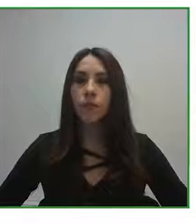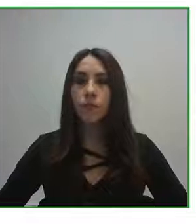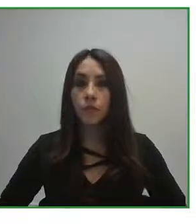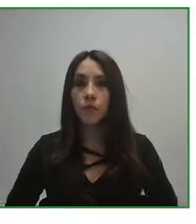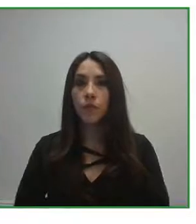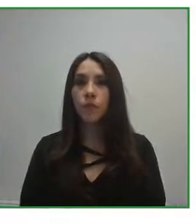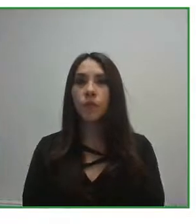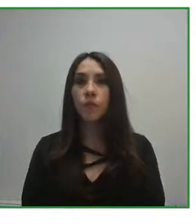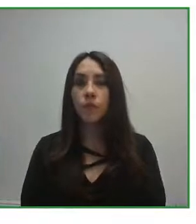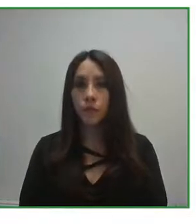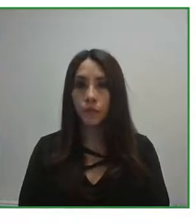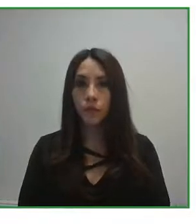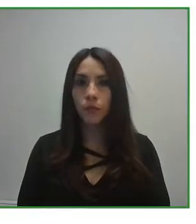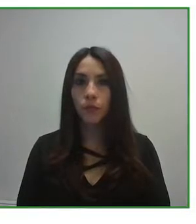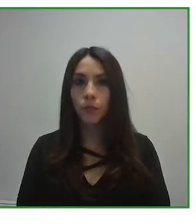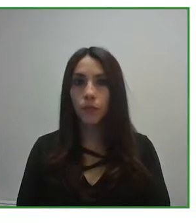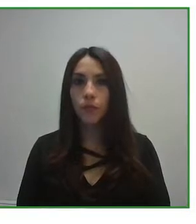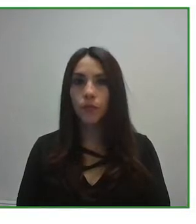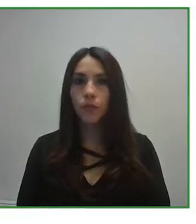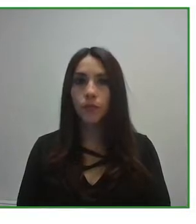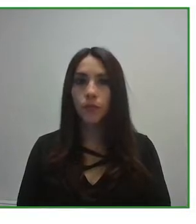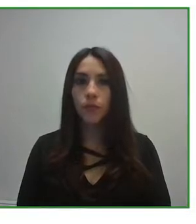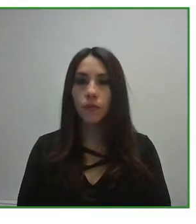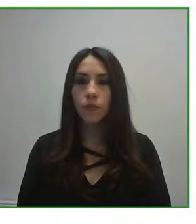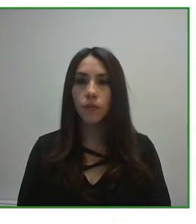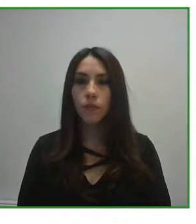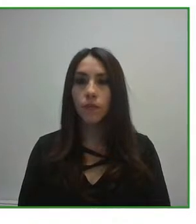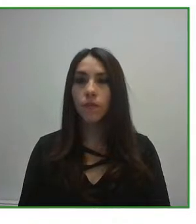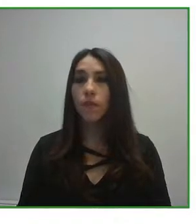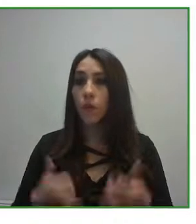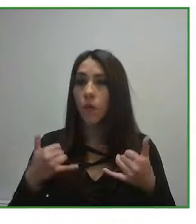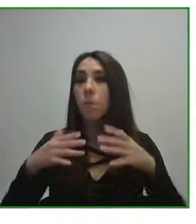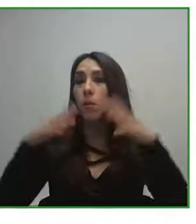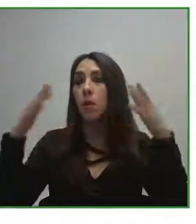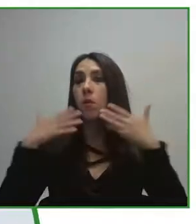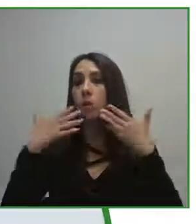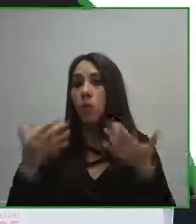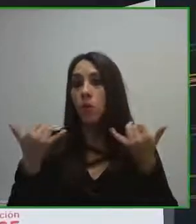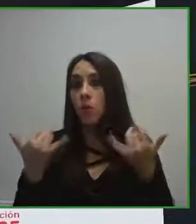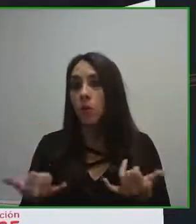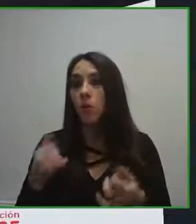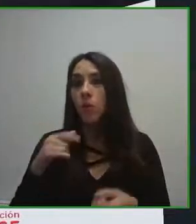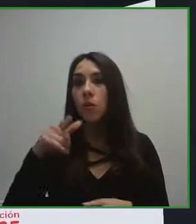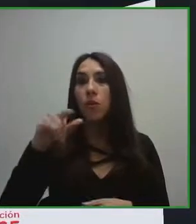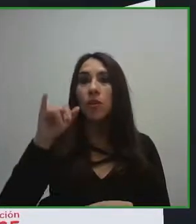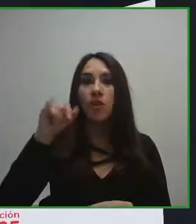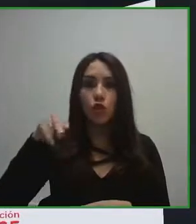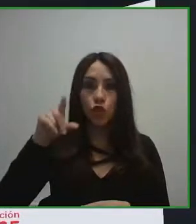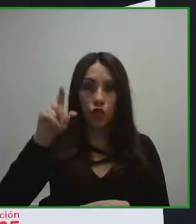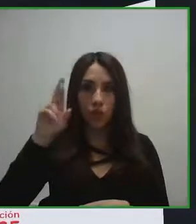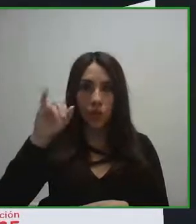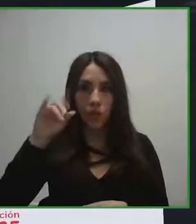I want to thank Ingrid and our speakers for this interesting presentation the ICT program